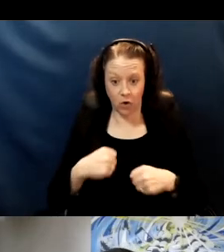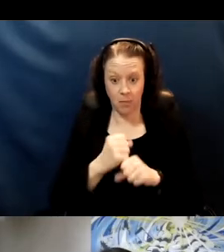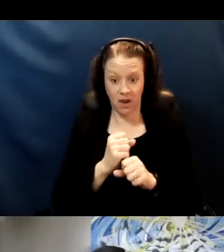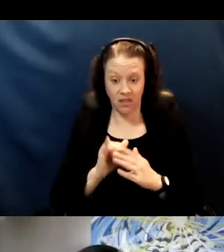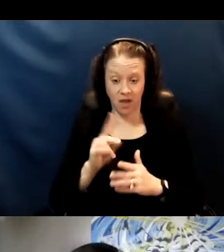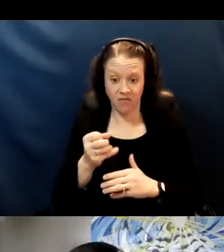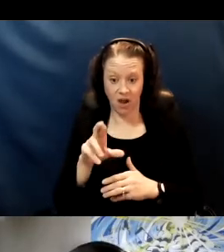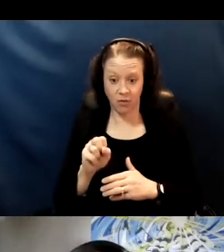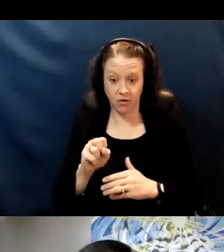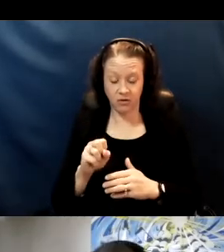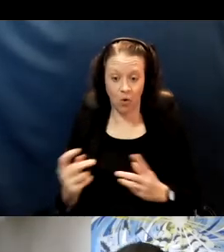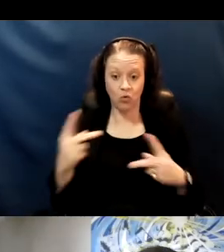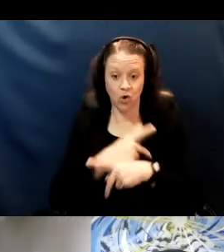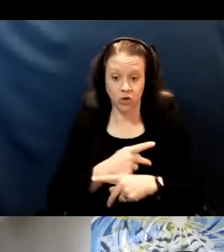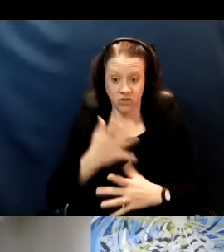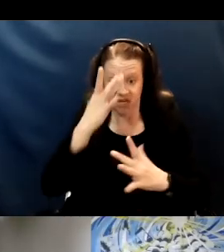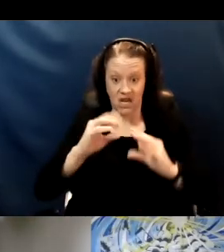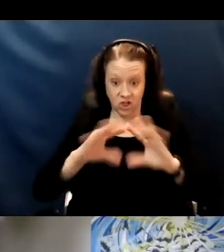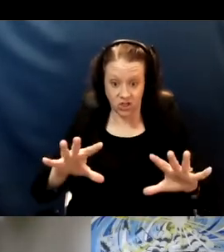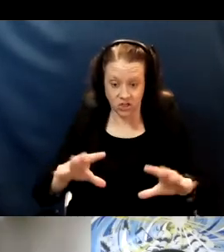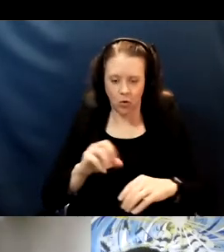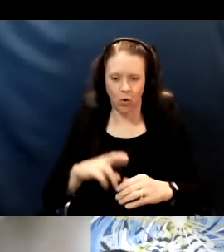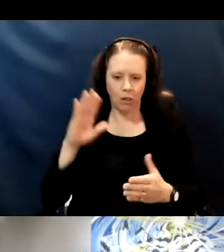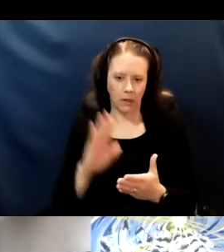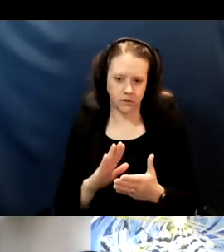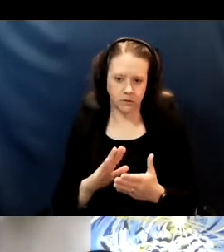or also less contagious 'cause more serious illness or less